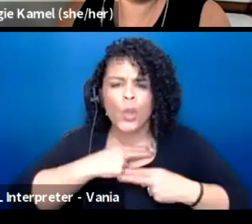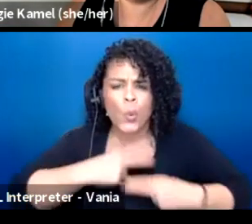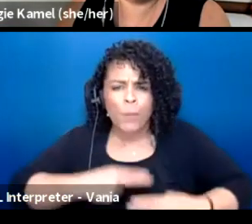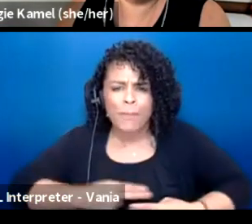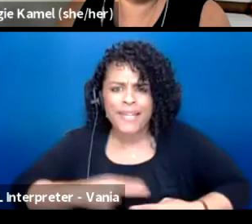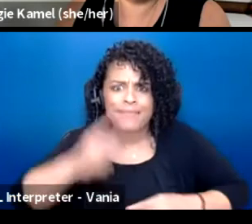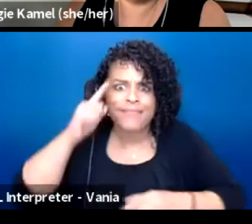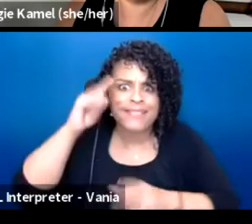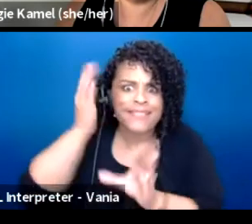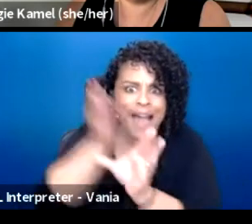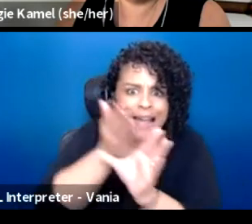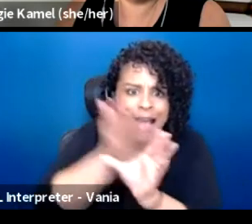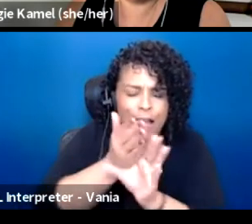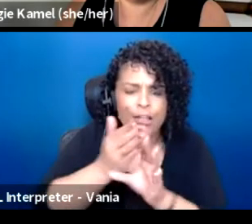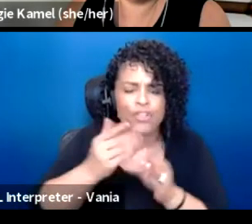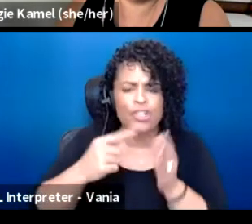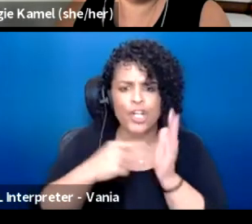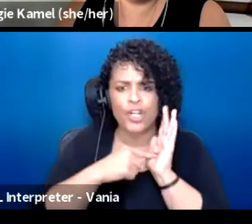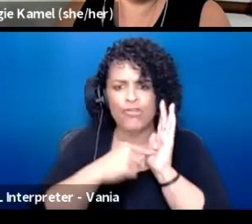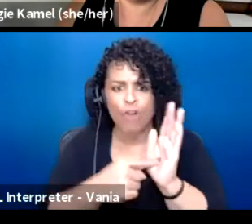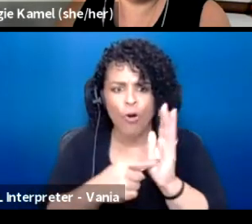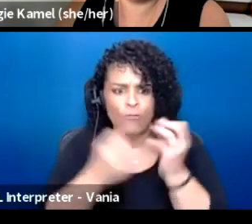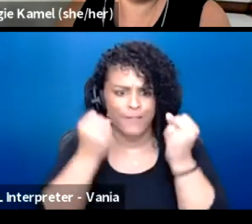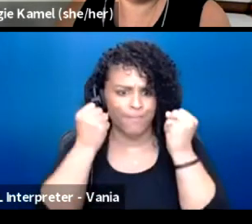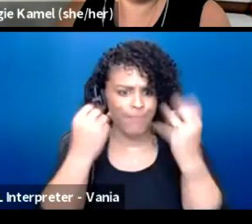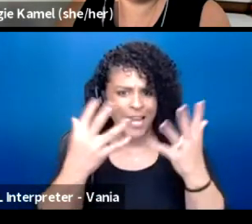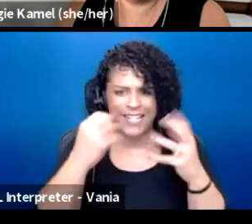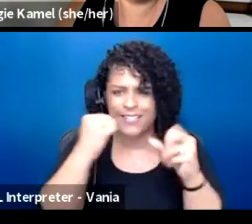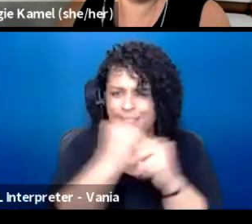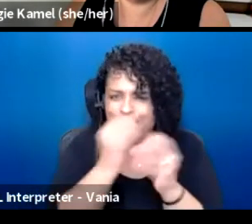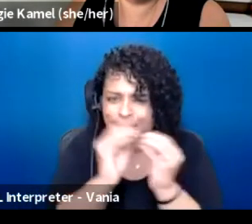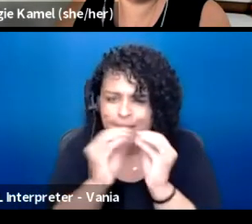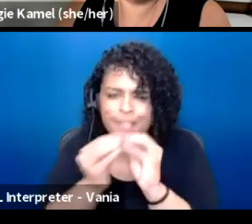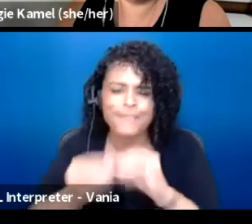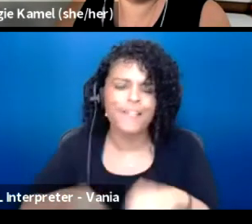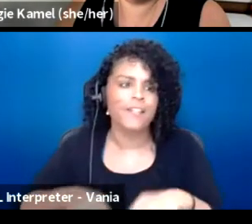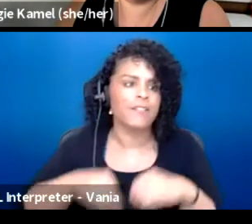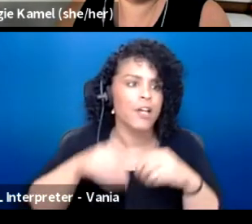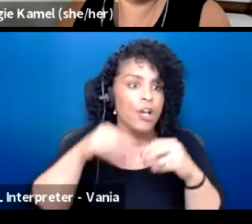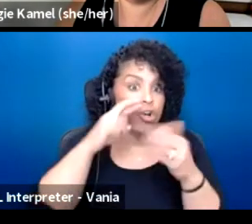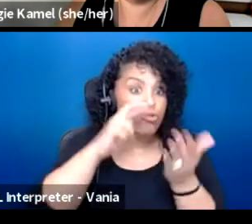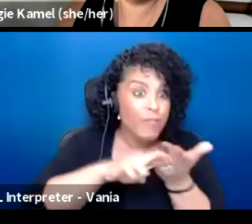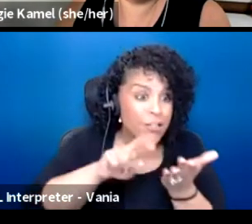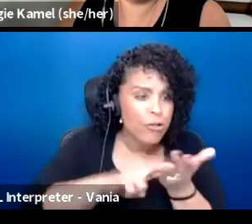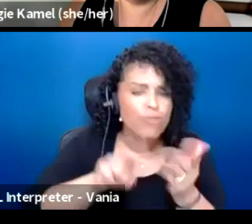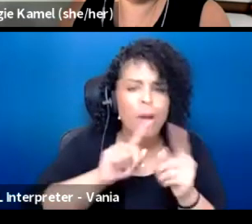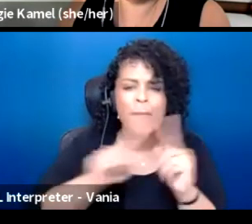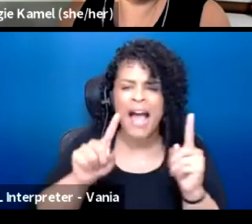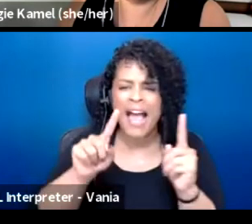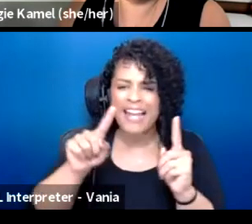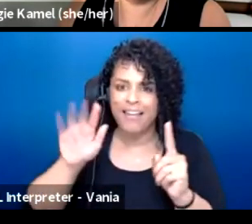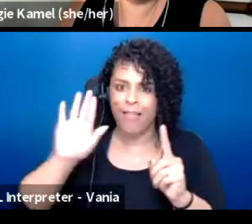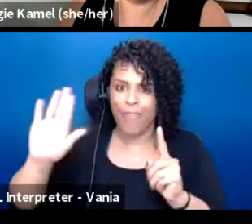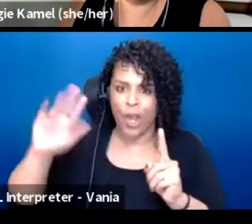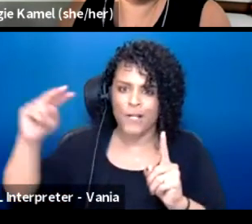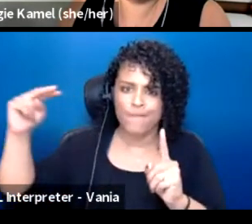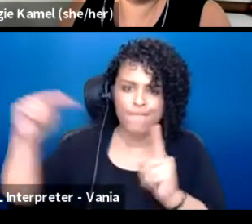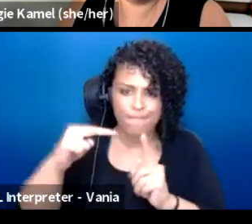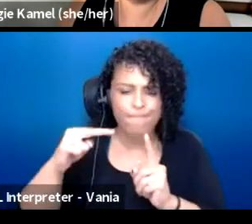And it presents a lot of statistics and research, but it does it through the lens of experiences.